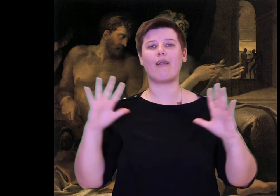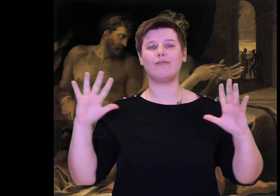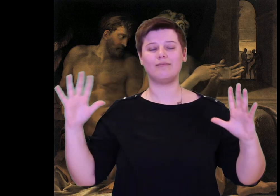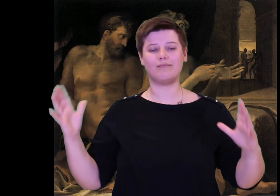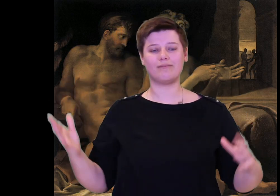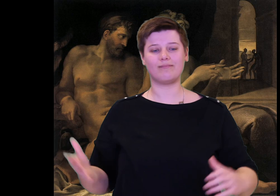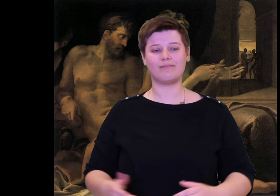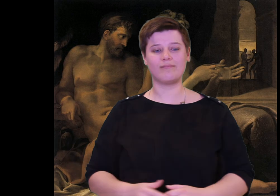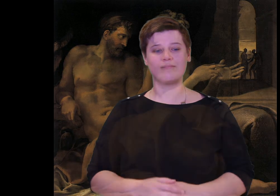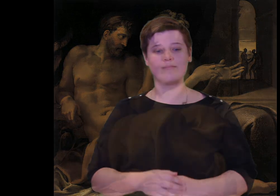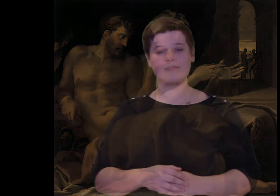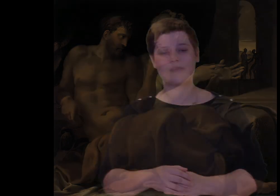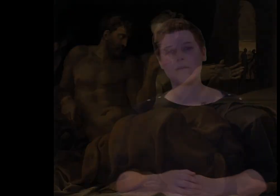The End.